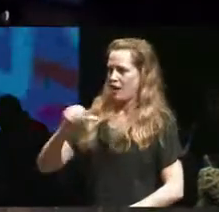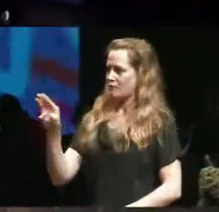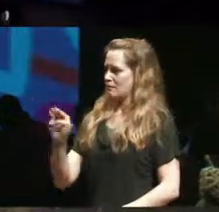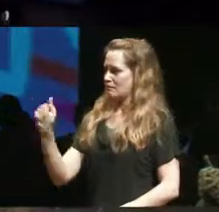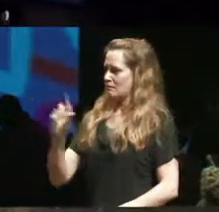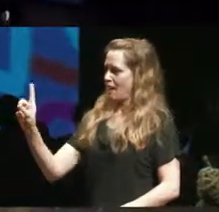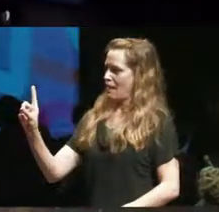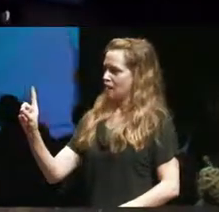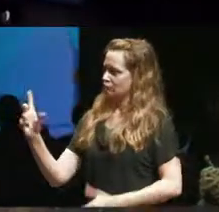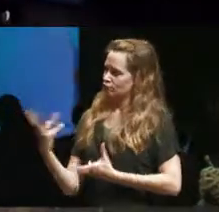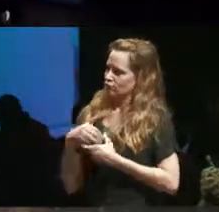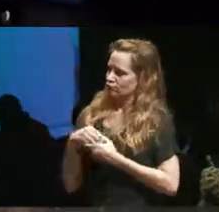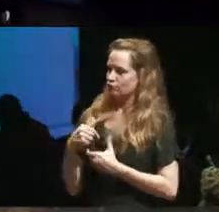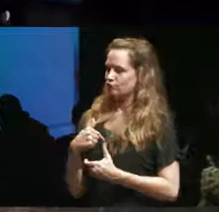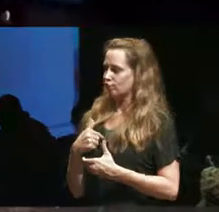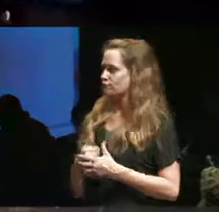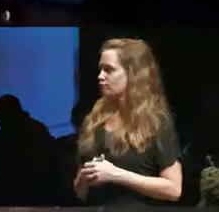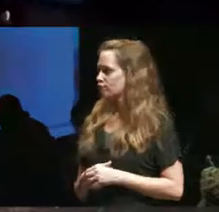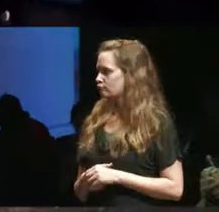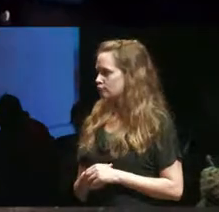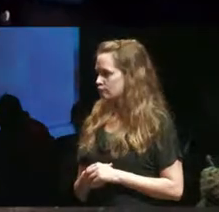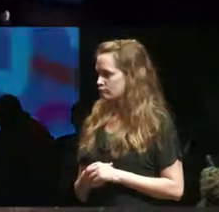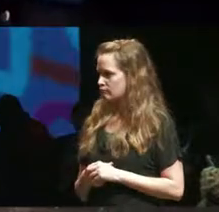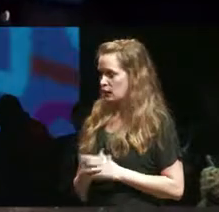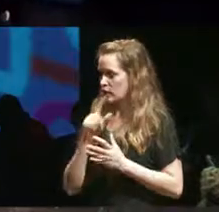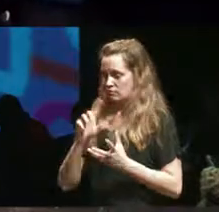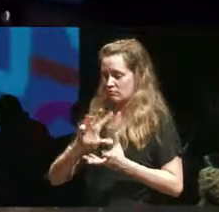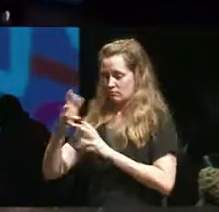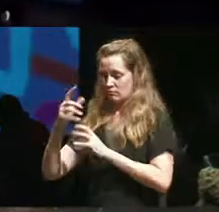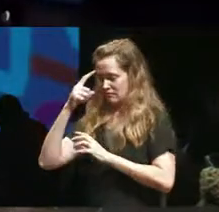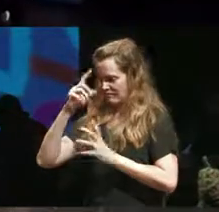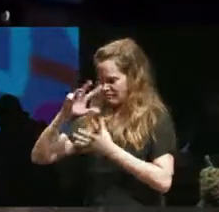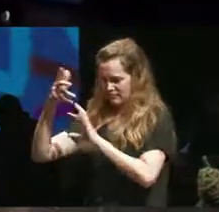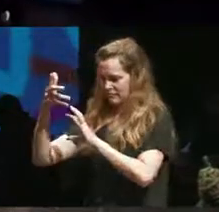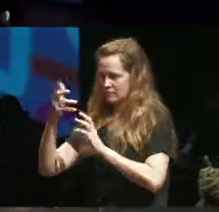rights are that really messed me up and and it actually became impossible to